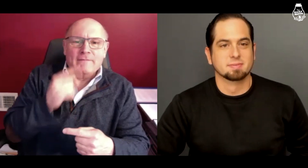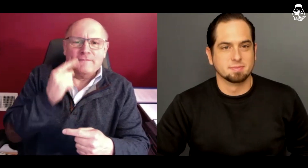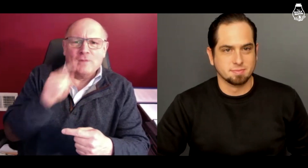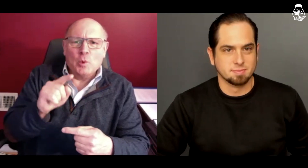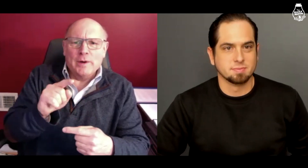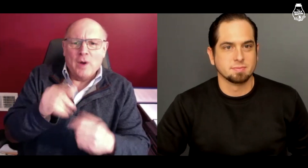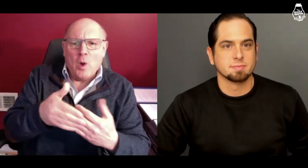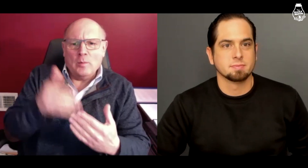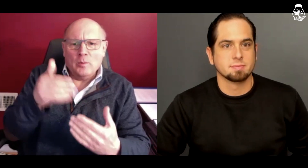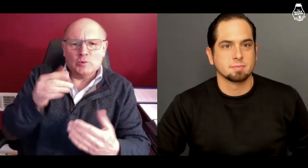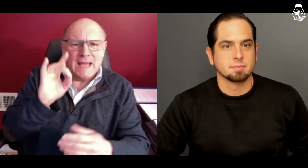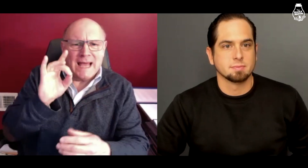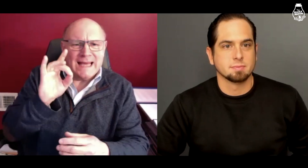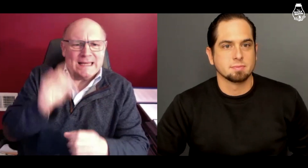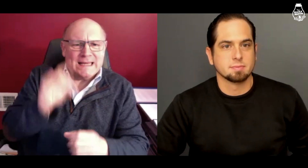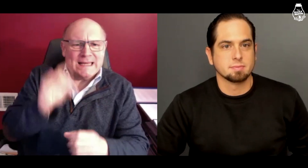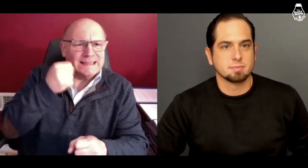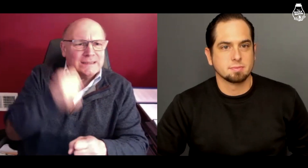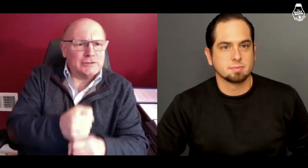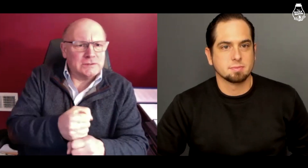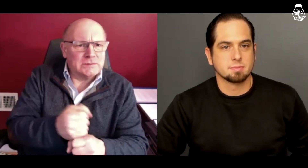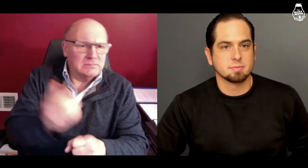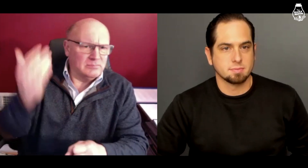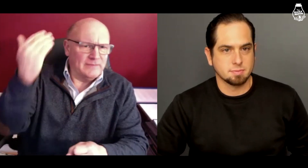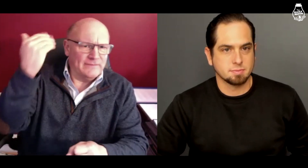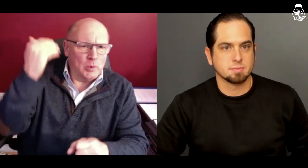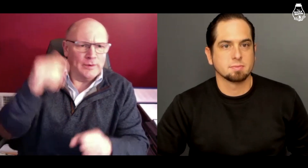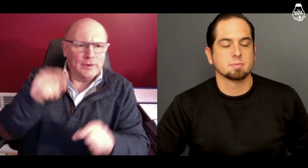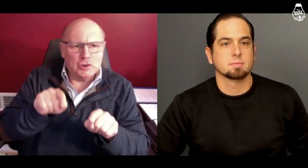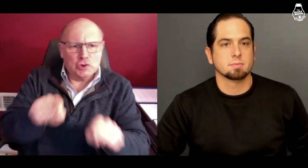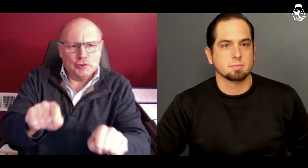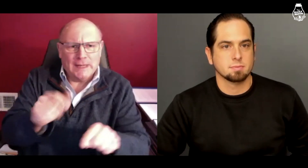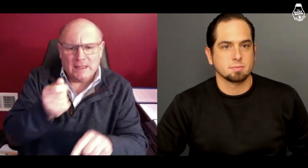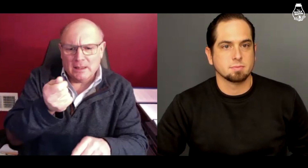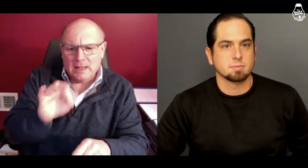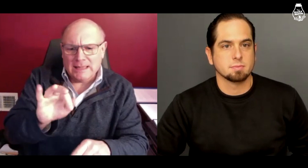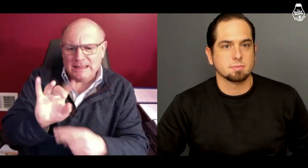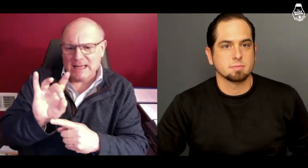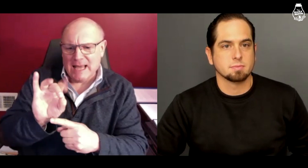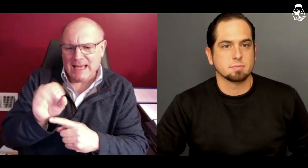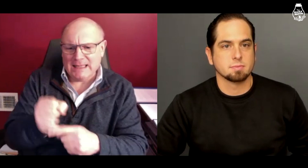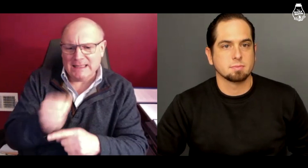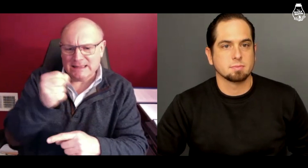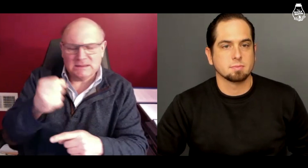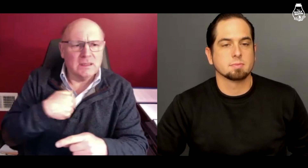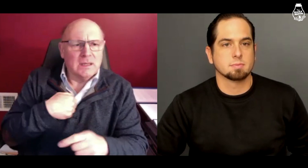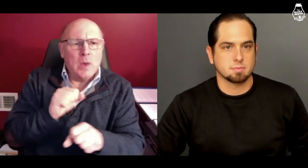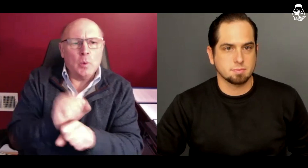For almost 8 years, during the 1980's,